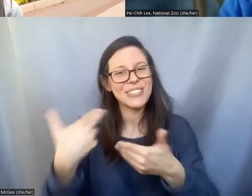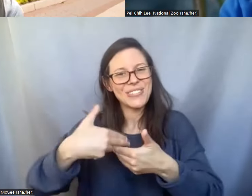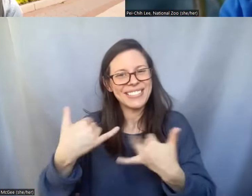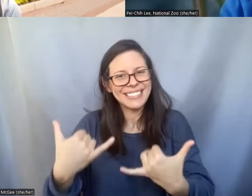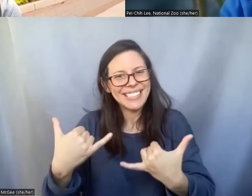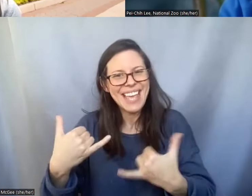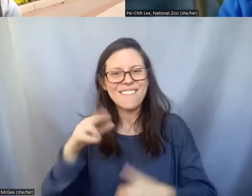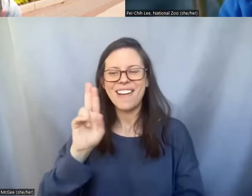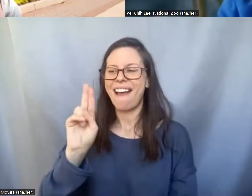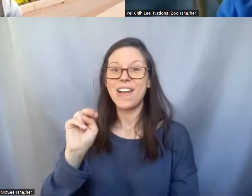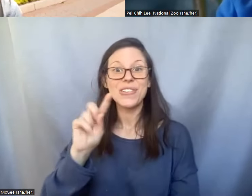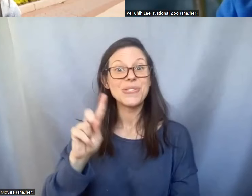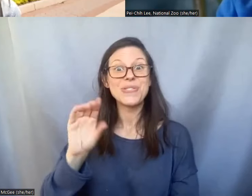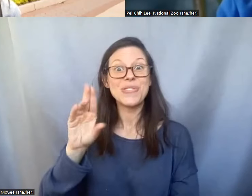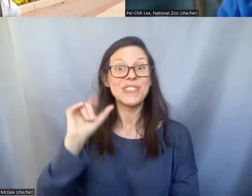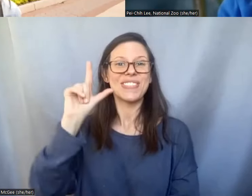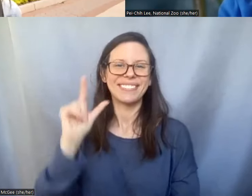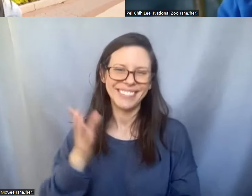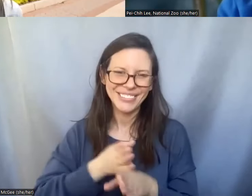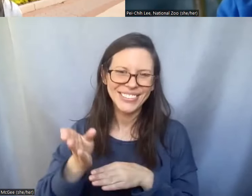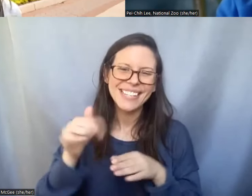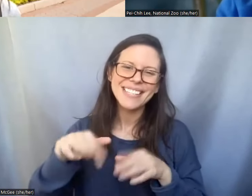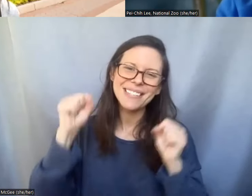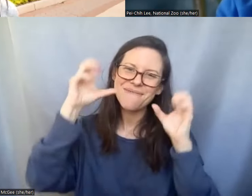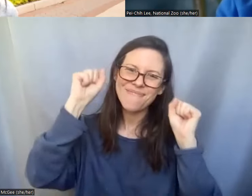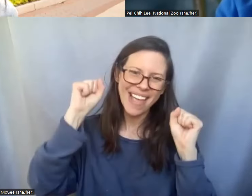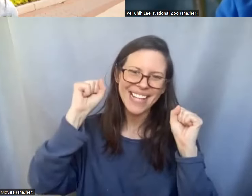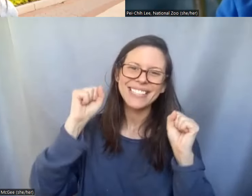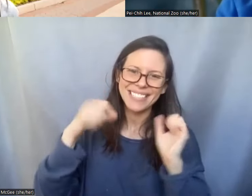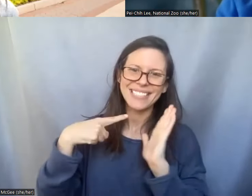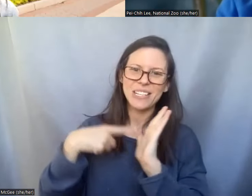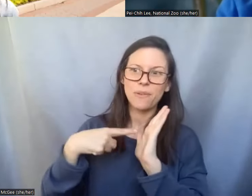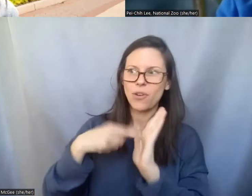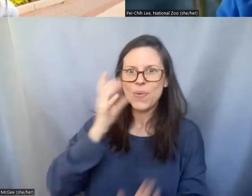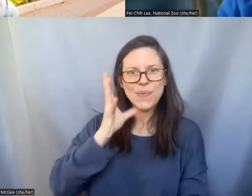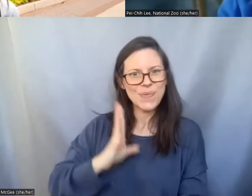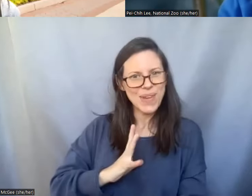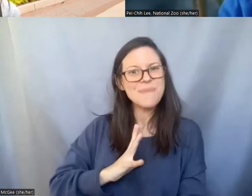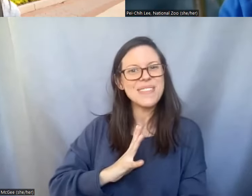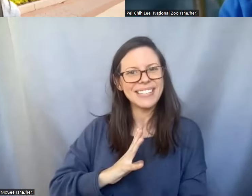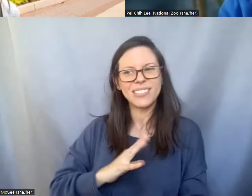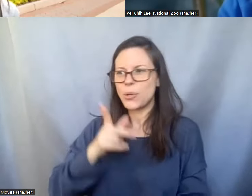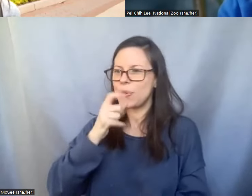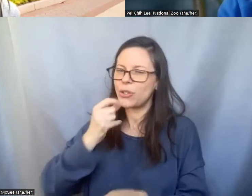this has been just an amazing example of women in STEM to celebrate Women's History Month.